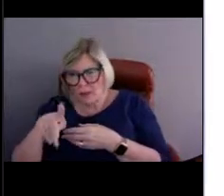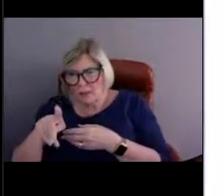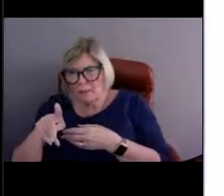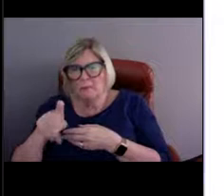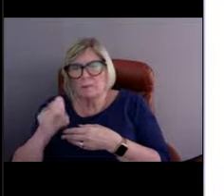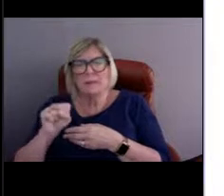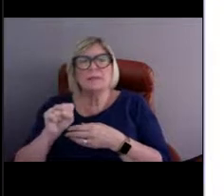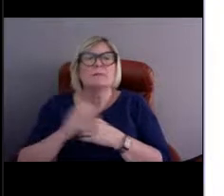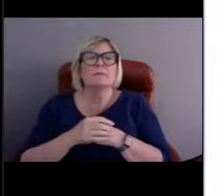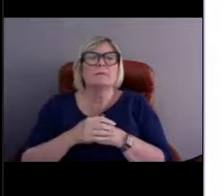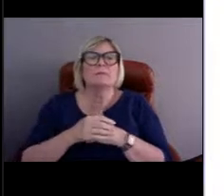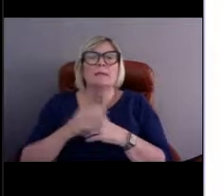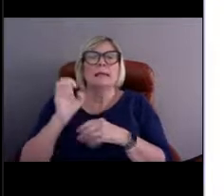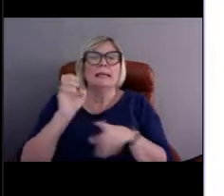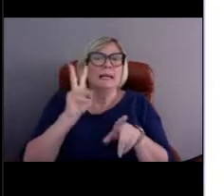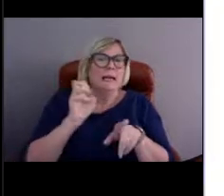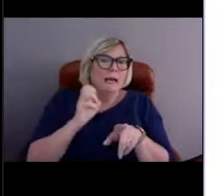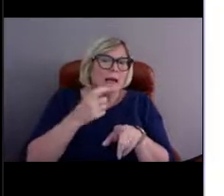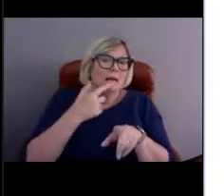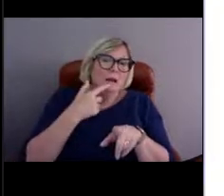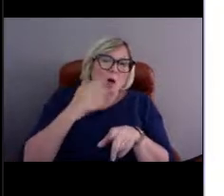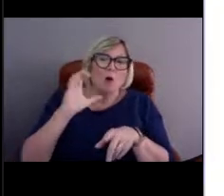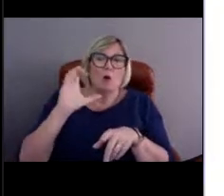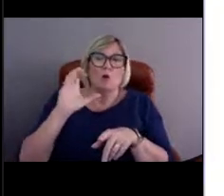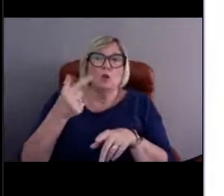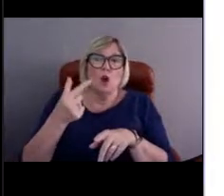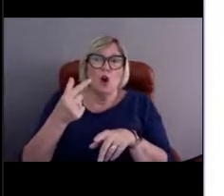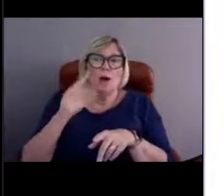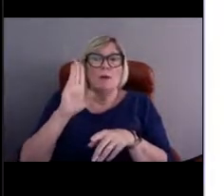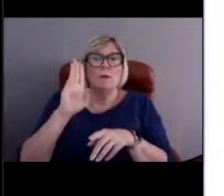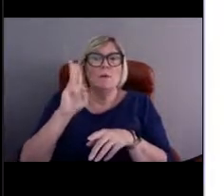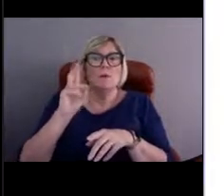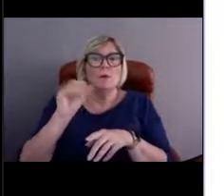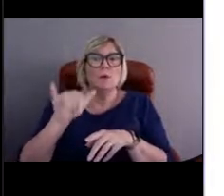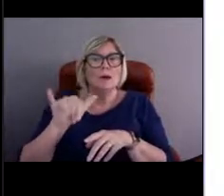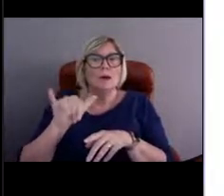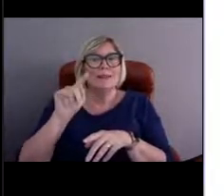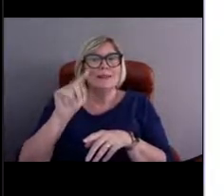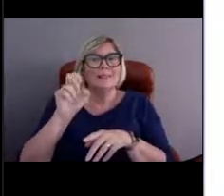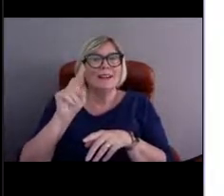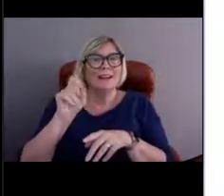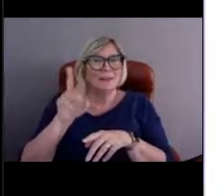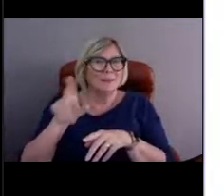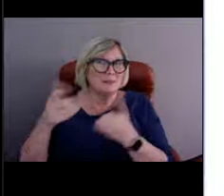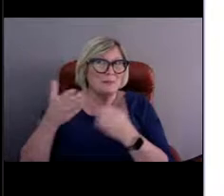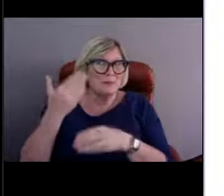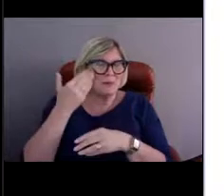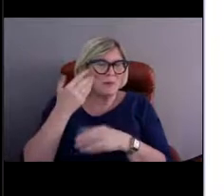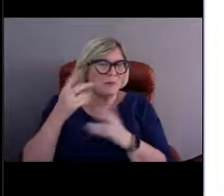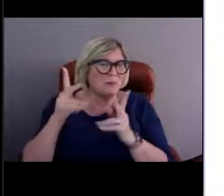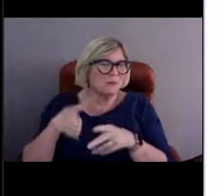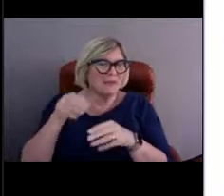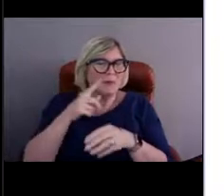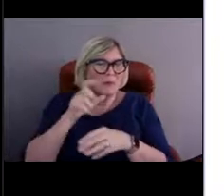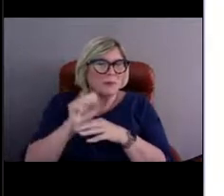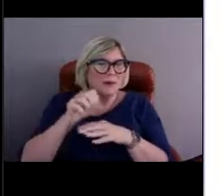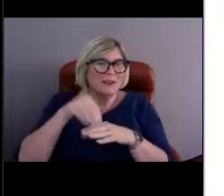Eve talks about Coast Guard buoy tenders. So she must know somebody in the Coast Guard. Garrett also thinks a boat.